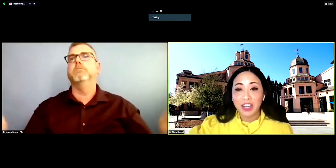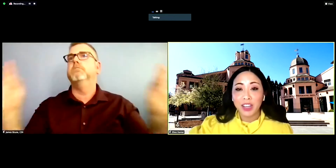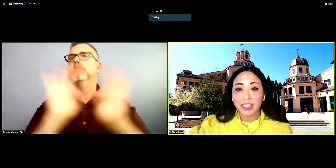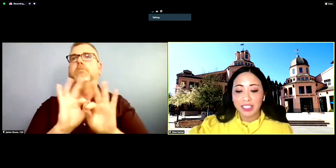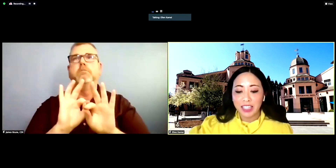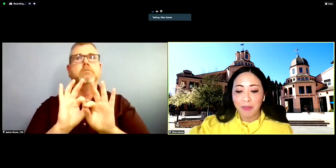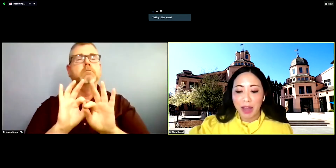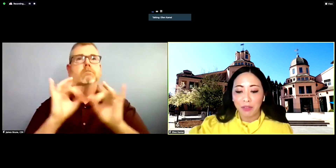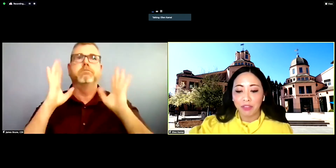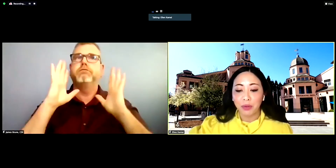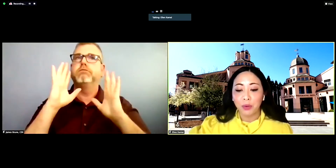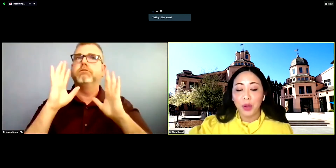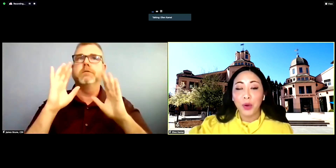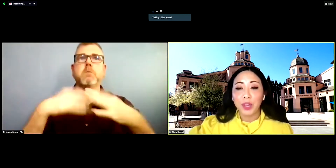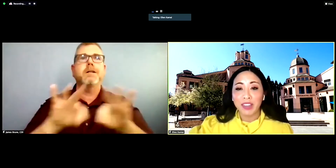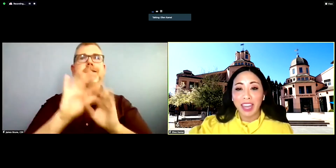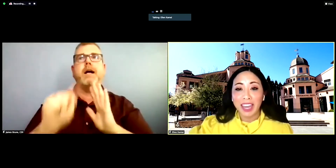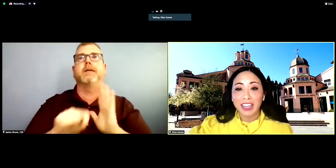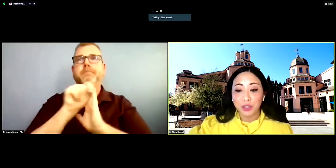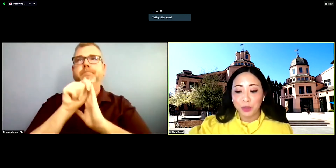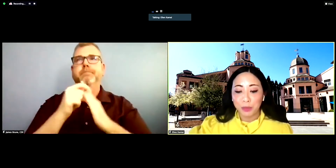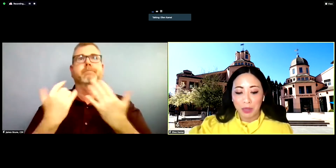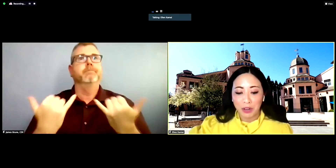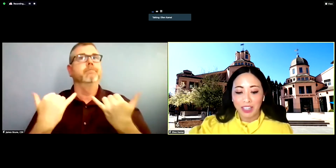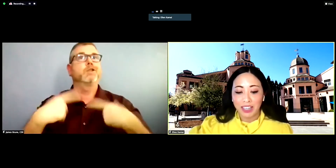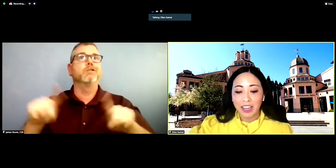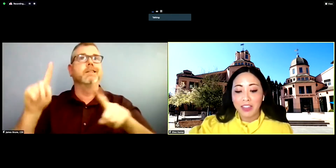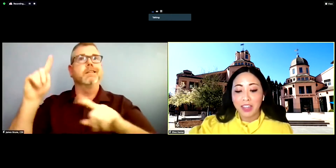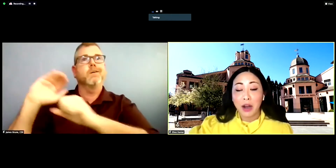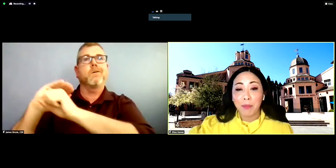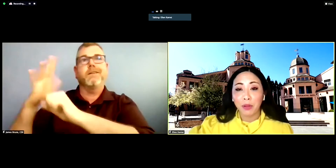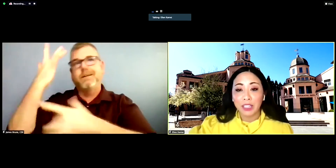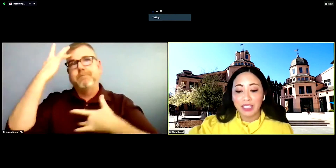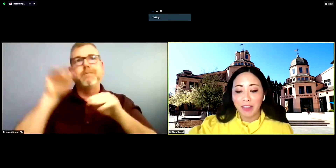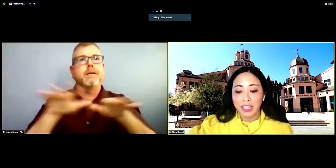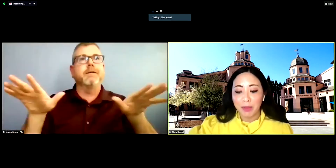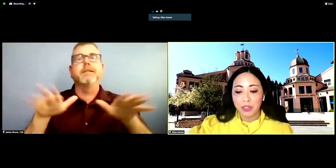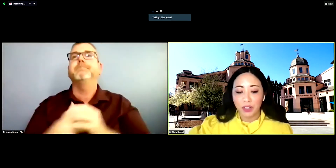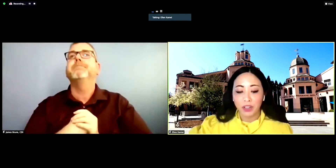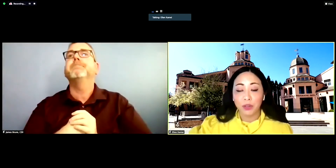Here at the city of Mountain View, we have a can-do spirit that our employees have demonstrated